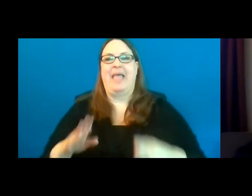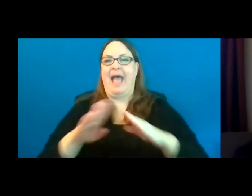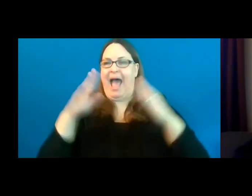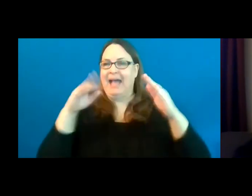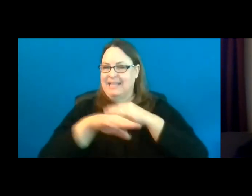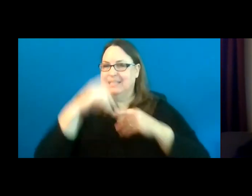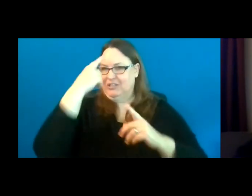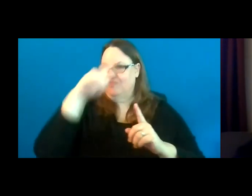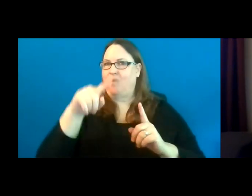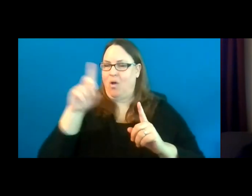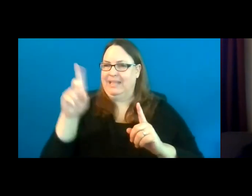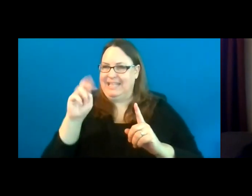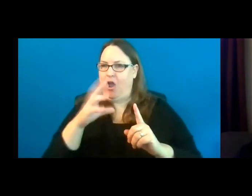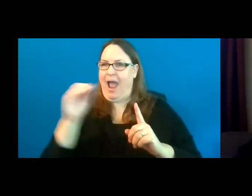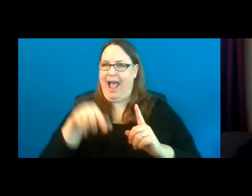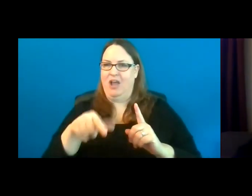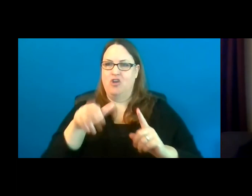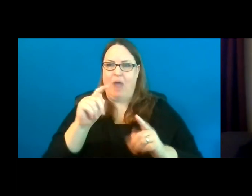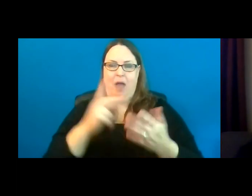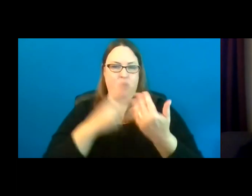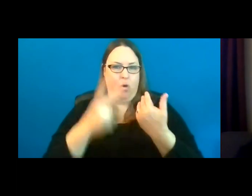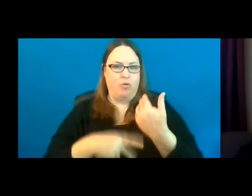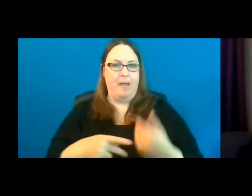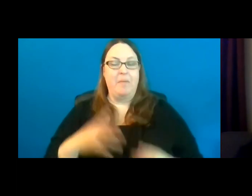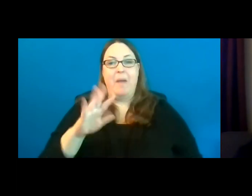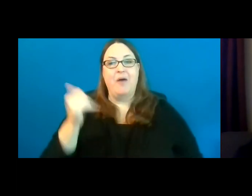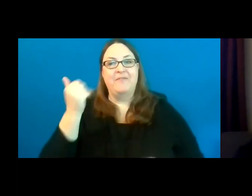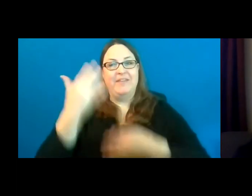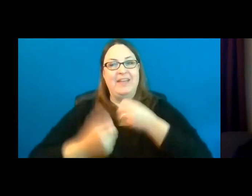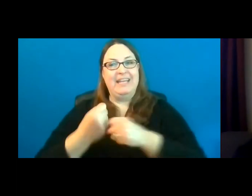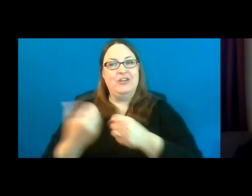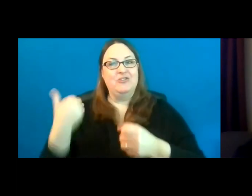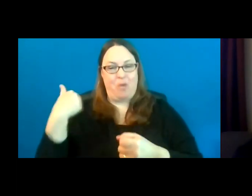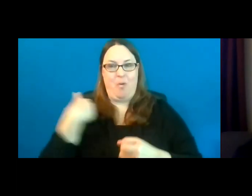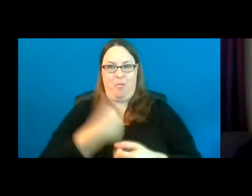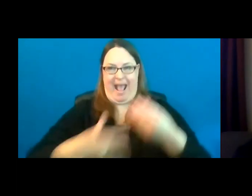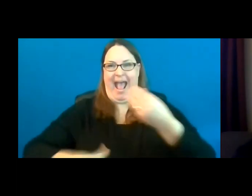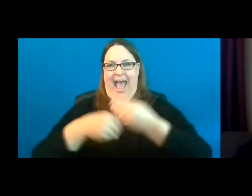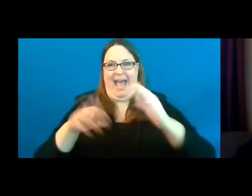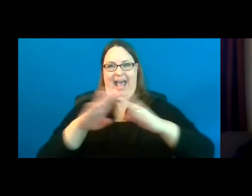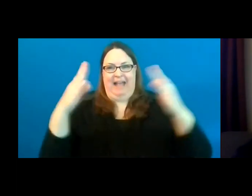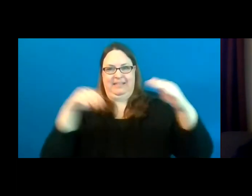About 15 years ago we added accessibility as a scoring measure for the applications that came in.